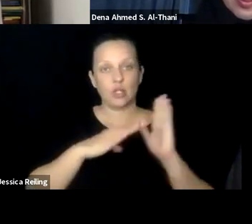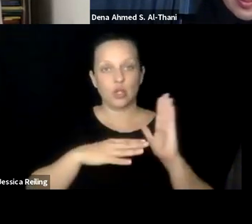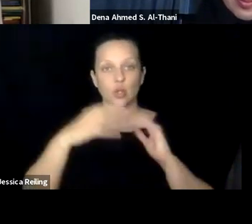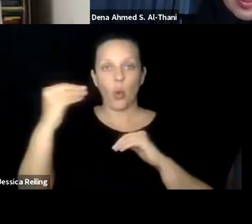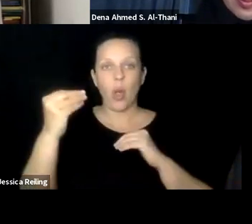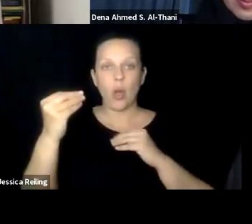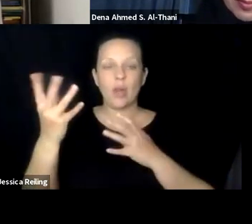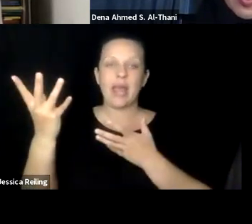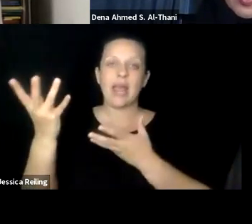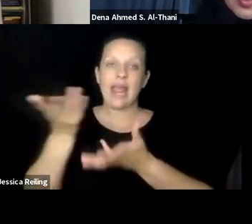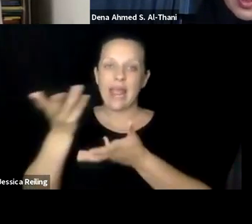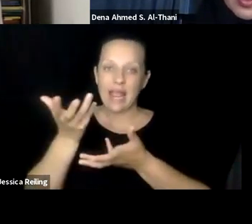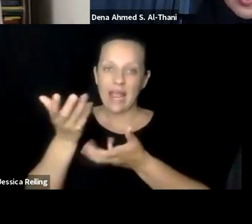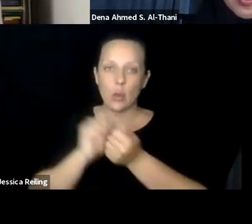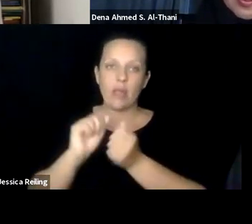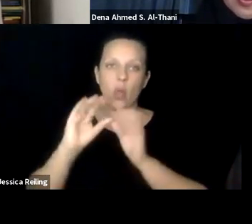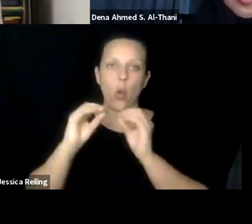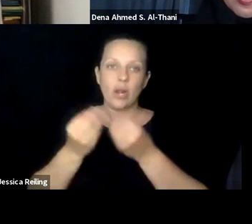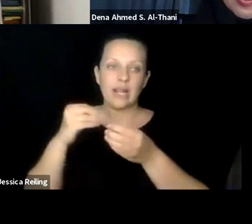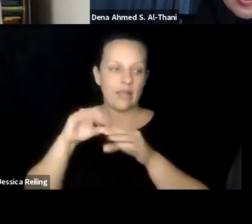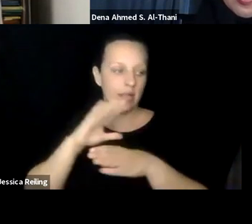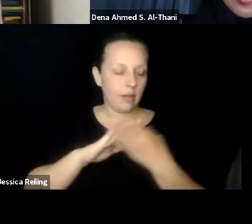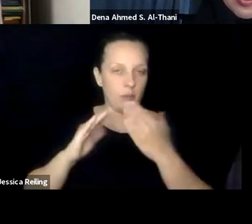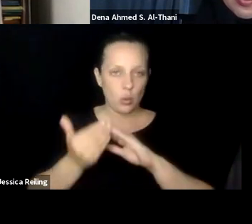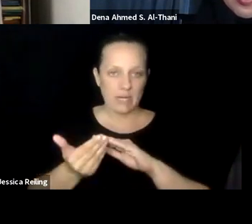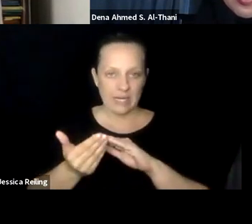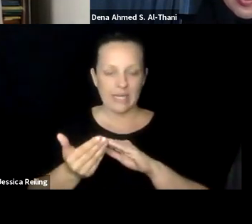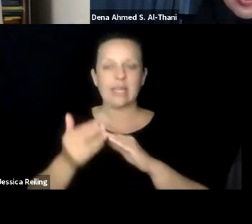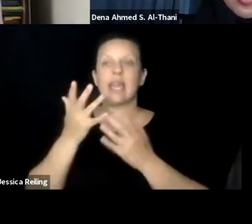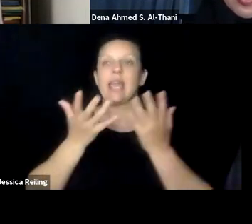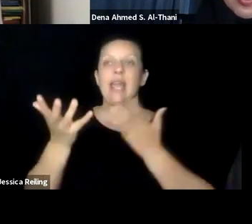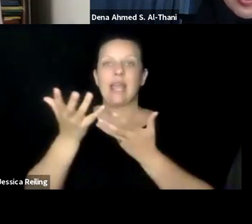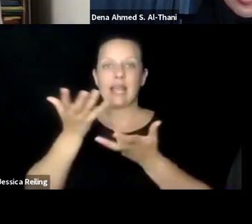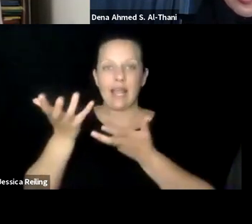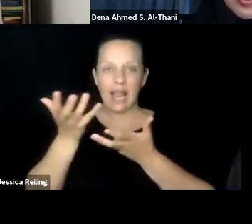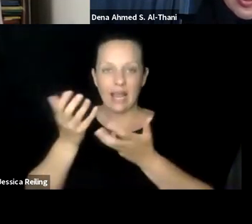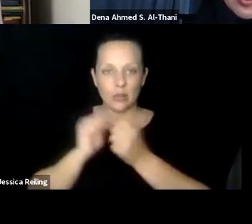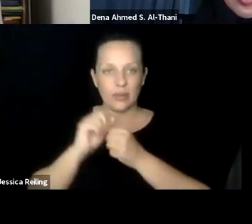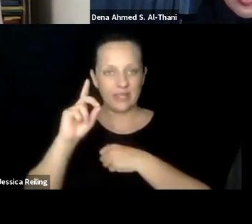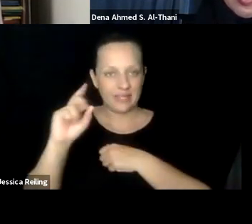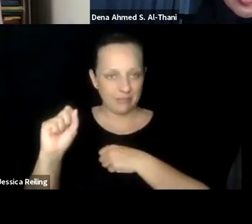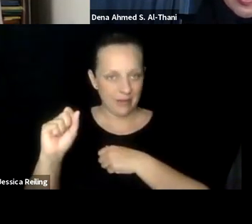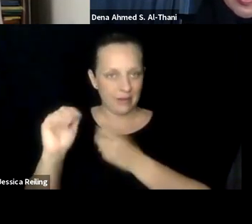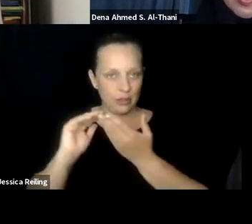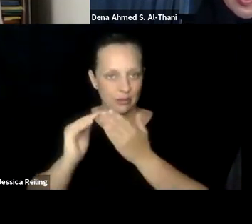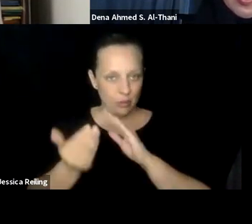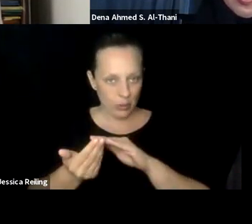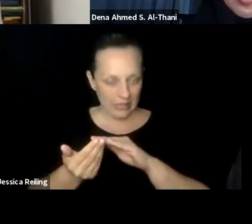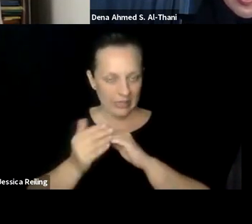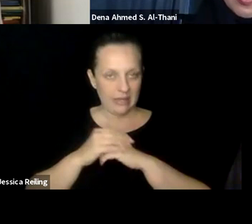previously at Tellson University, and that's a separate class where I have students go out and engage with organizations in the